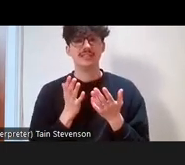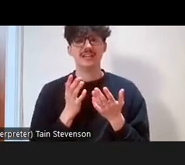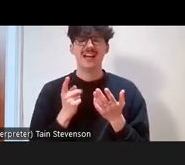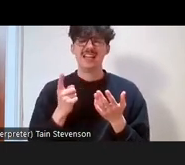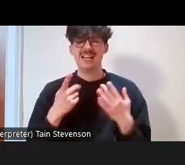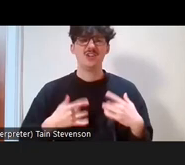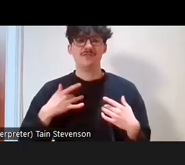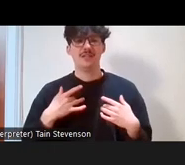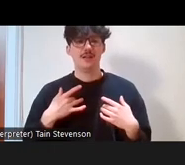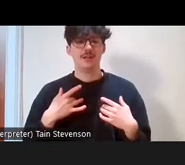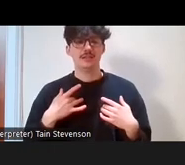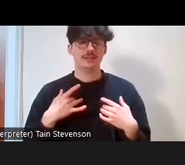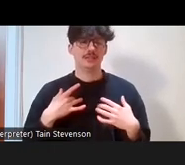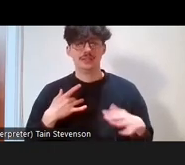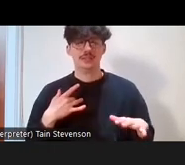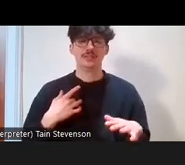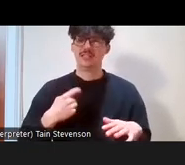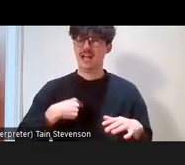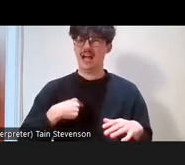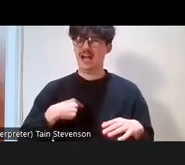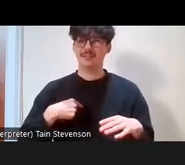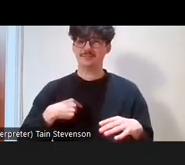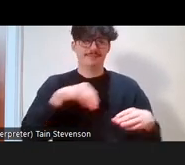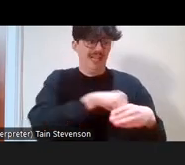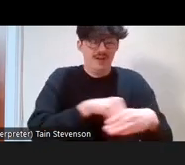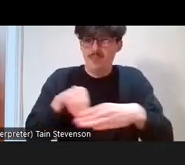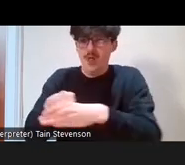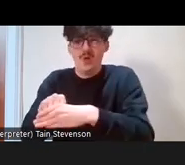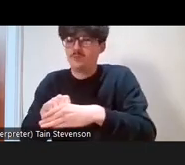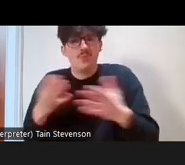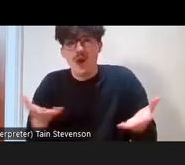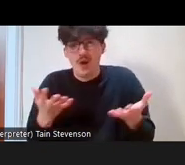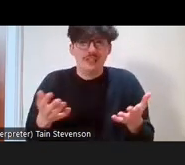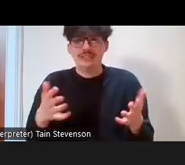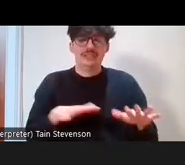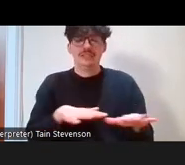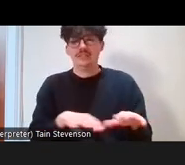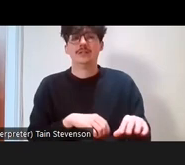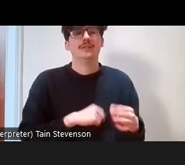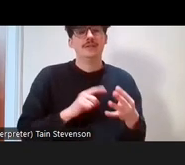can feel like you don't belong in either group. Confidence, so obviously all these kind of things